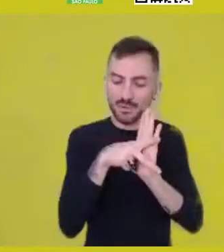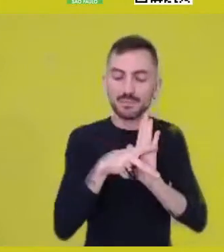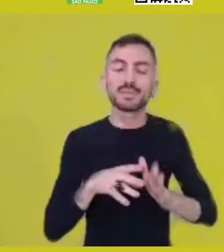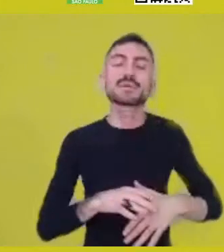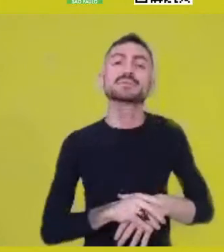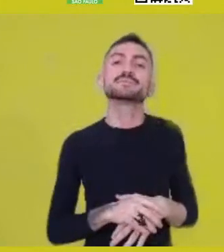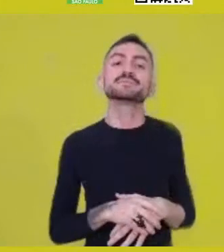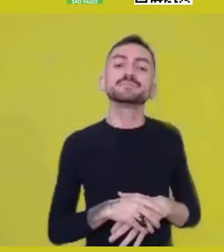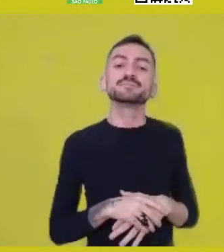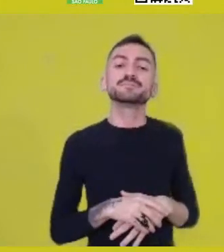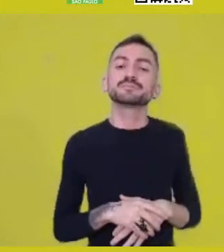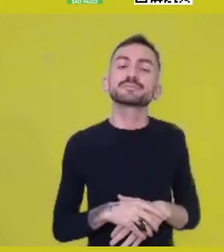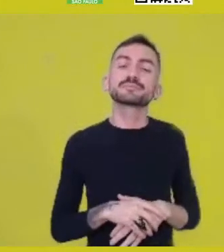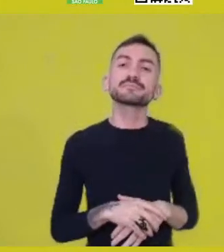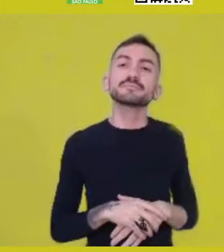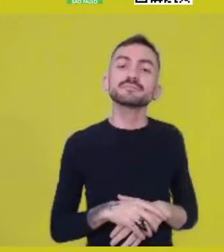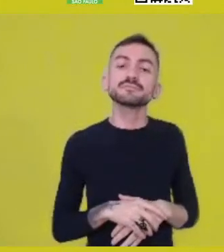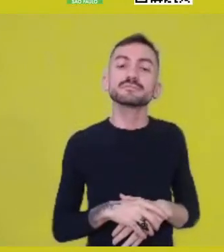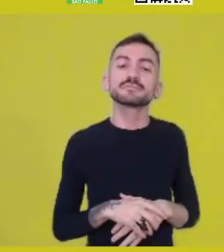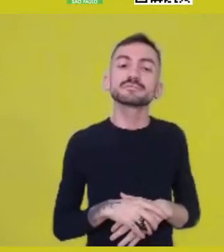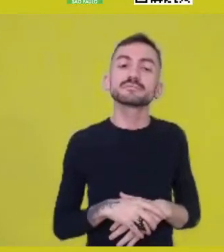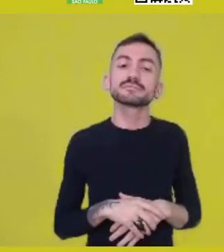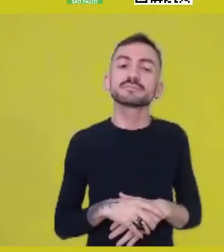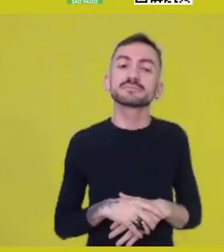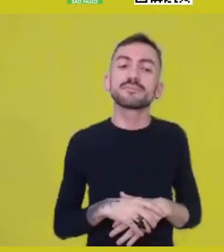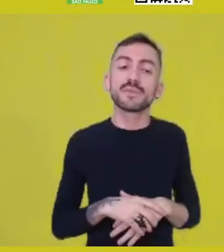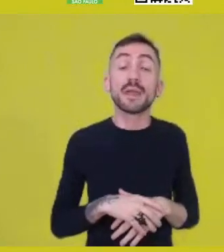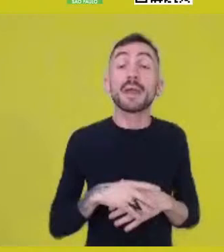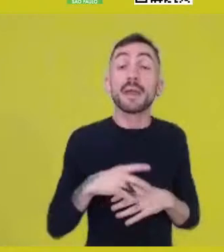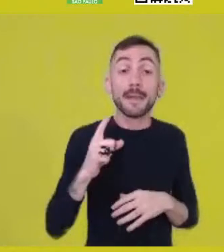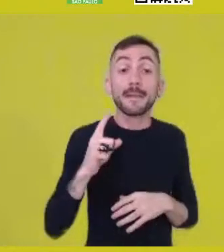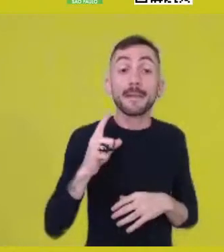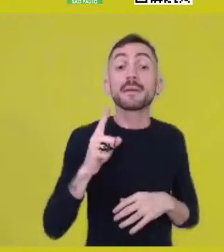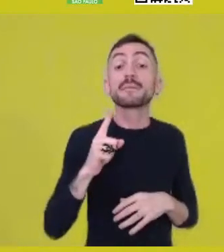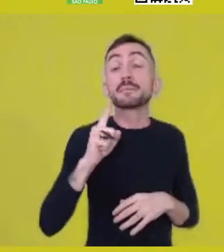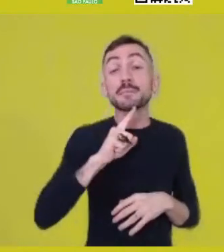it would be very dangerous to think